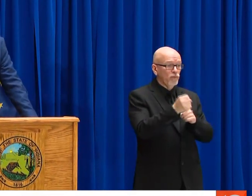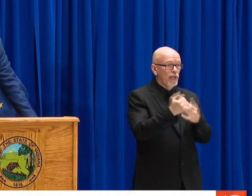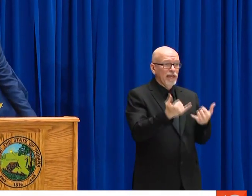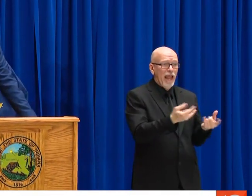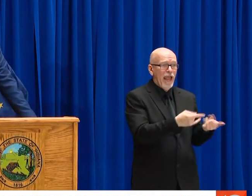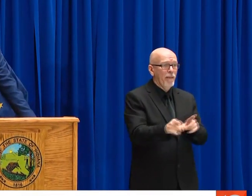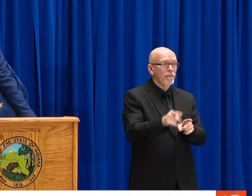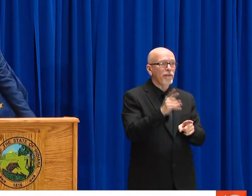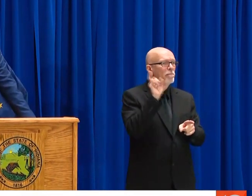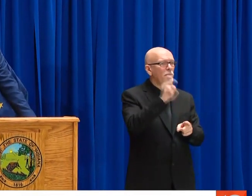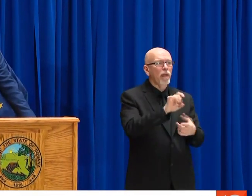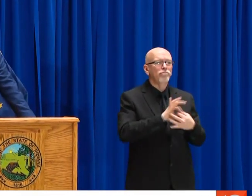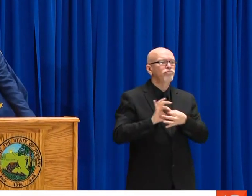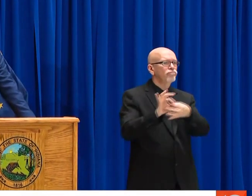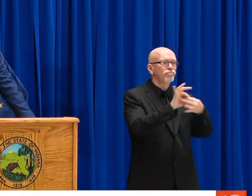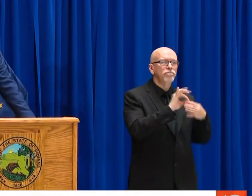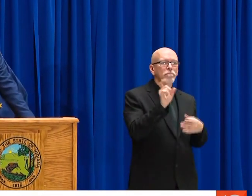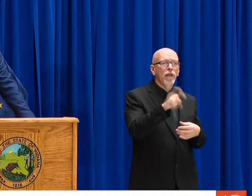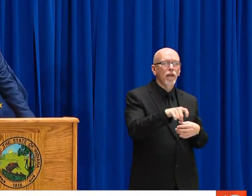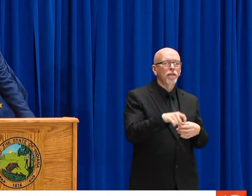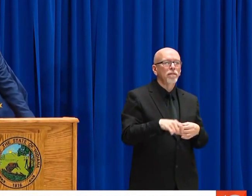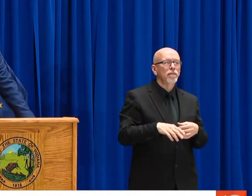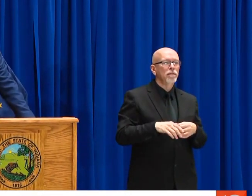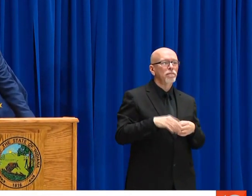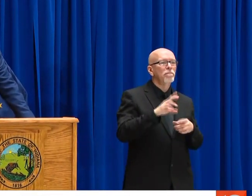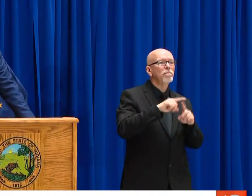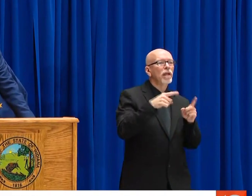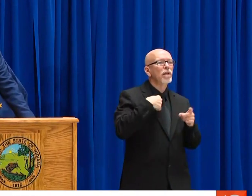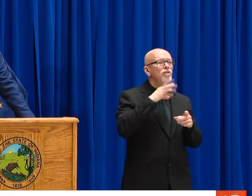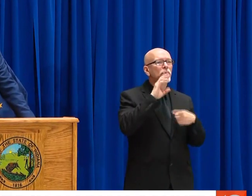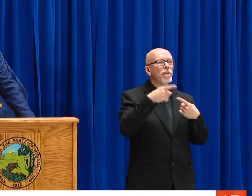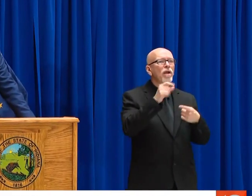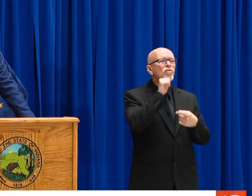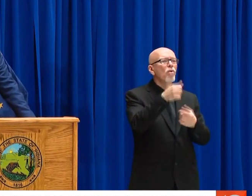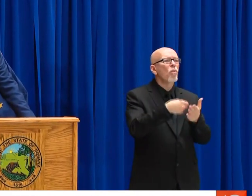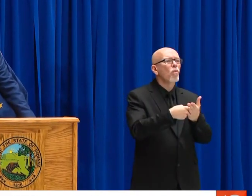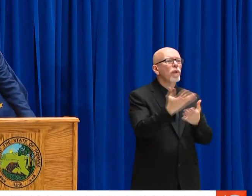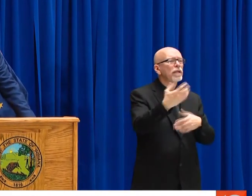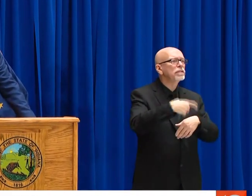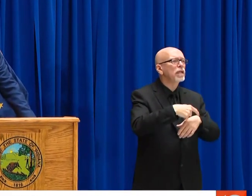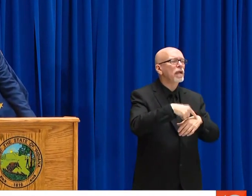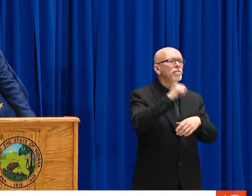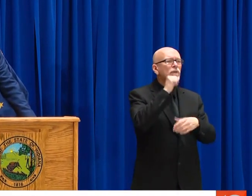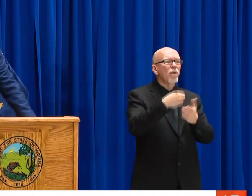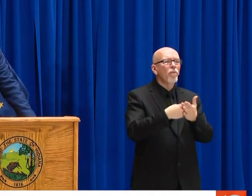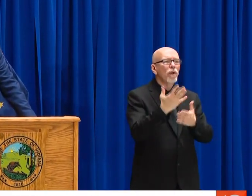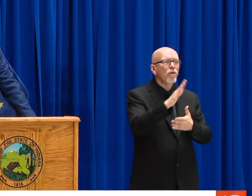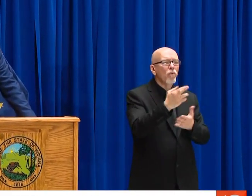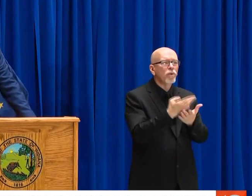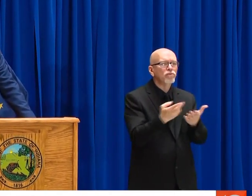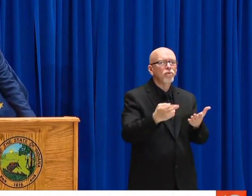OUR STATE, IT NEEDS TO BE THERE. AND WE'RE BEING DRIVEN BY THE FACTS ON THE GROUND, OF COURSE.